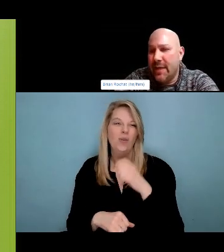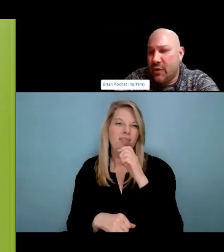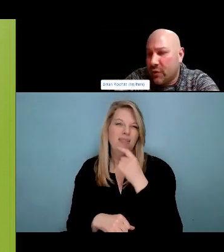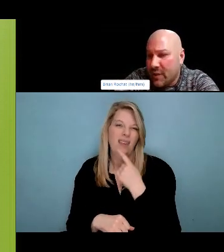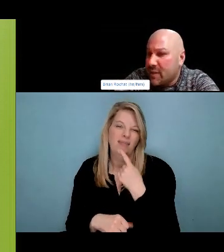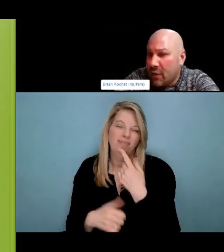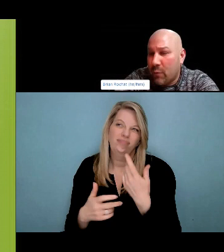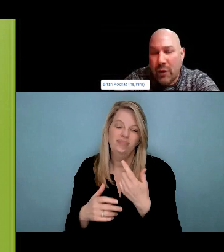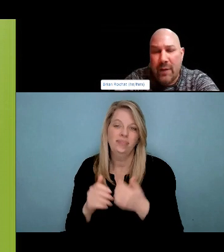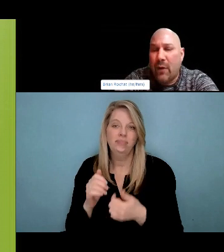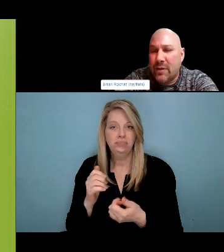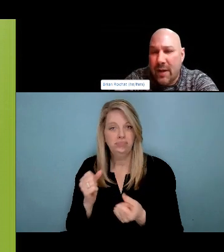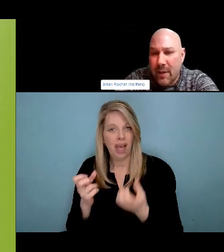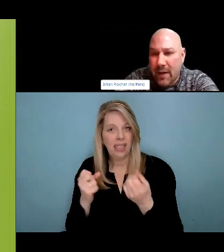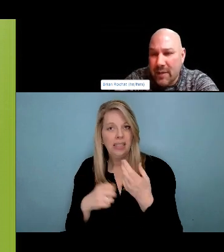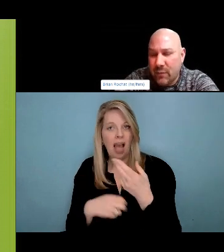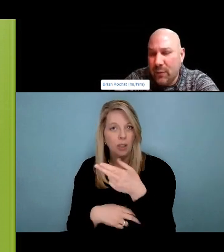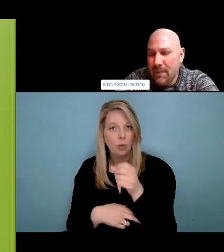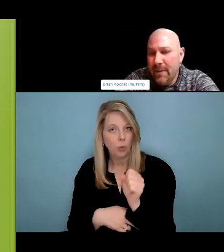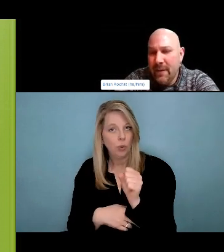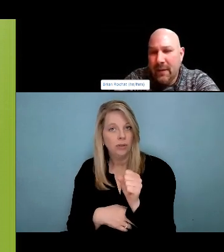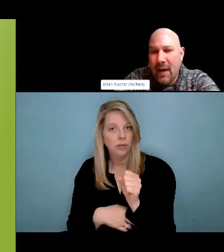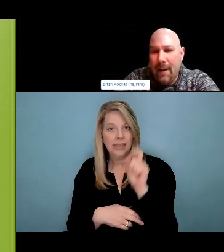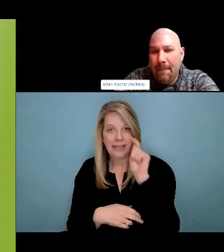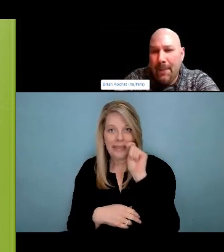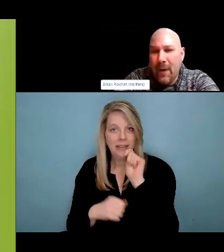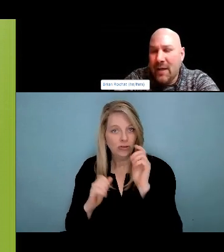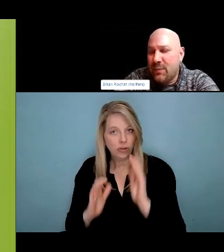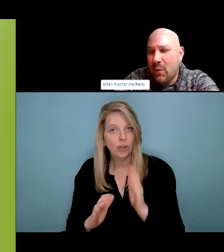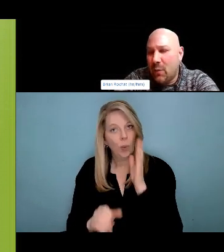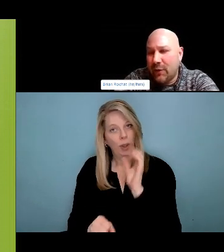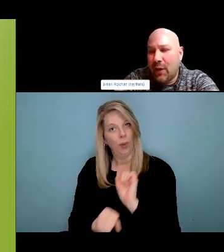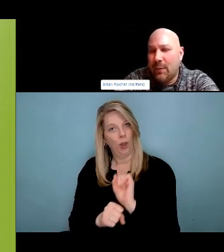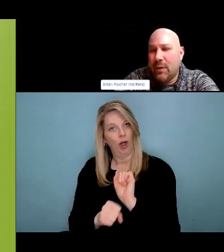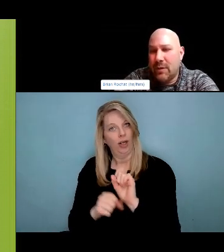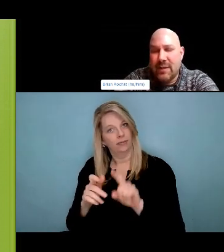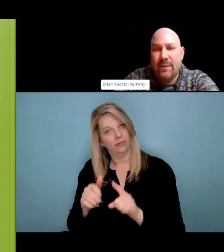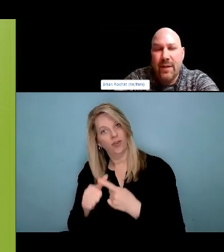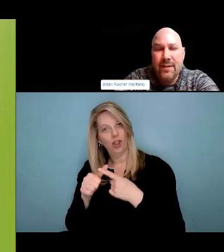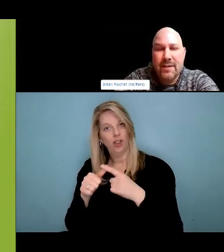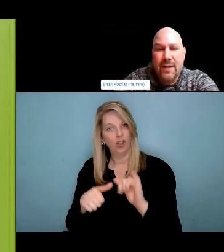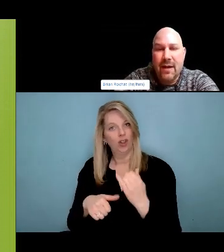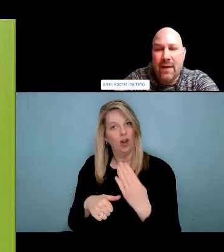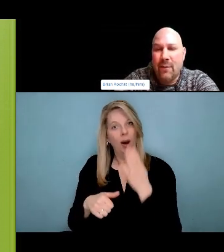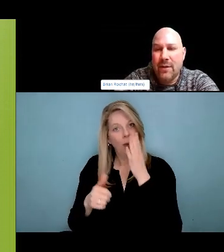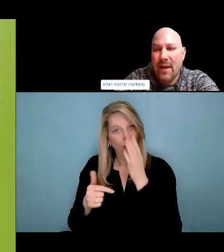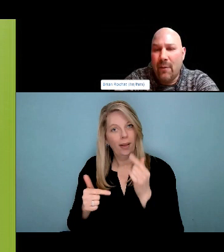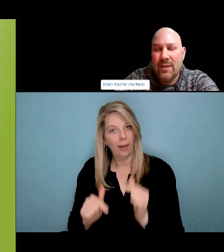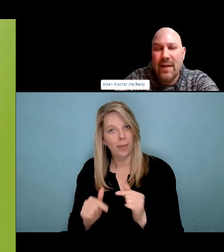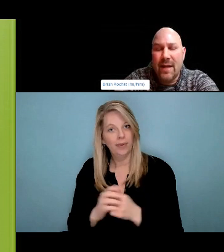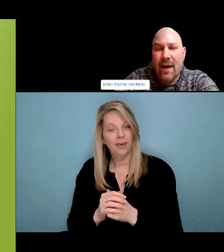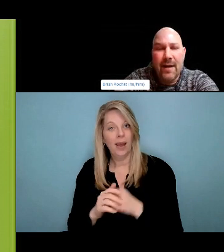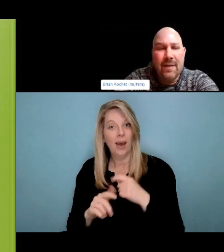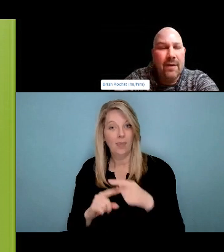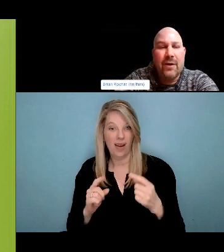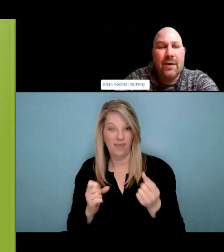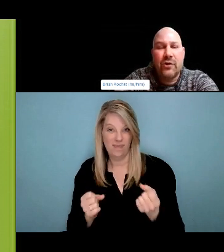highlight today is the recognition that people who use drugs have always taken care of people who use drugs and have always been invested in safety in their communities.